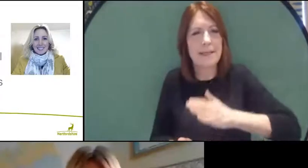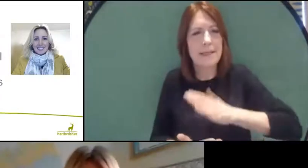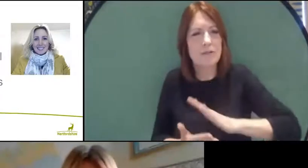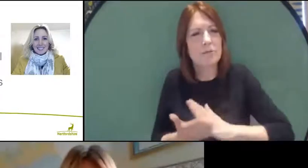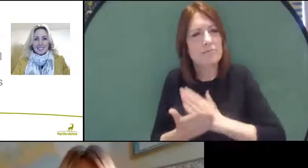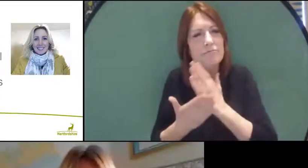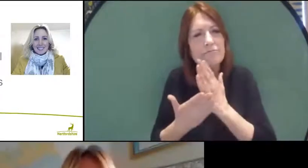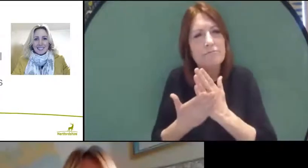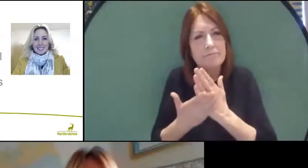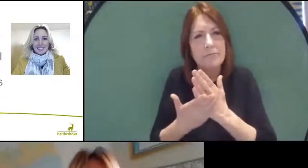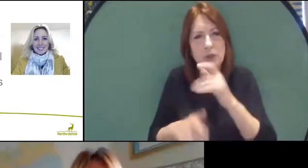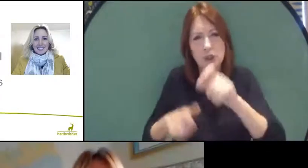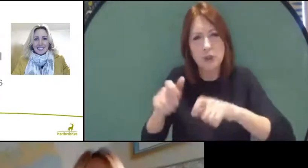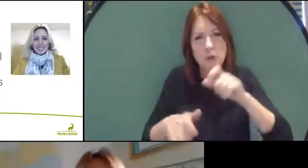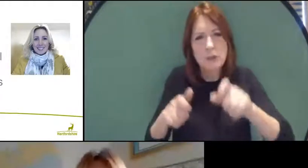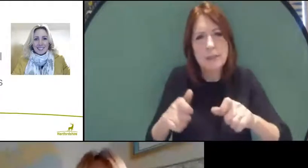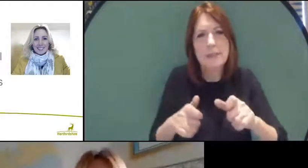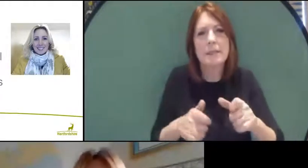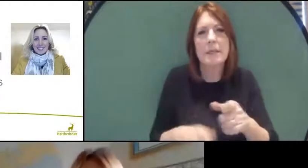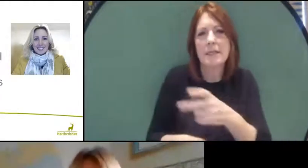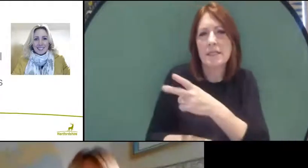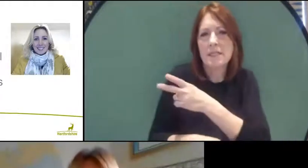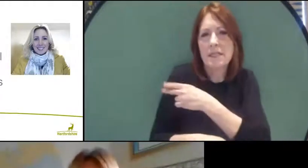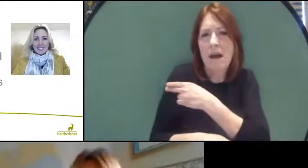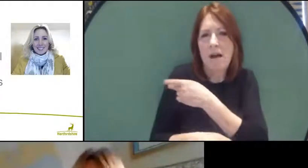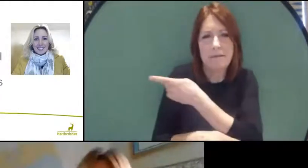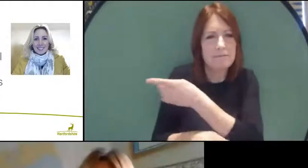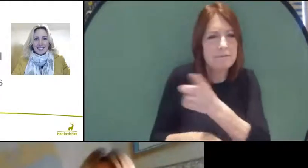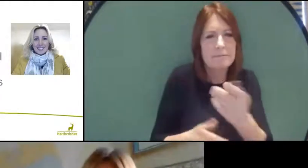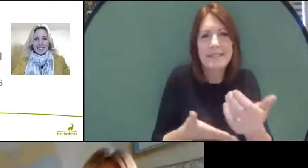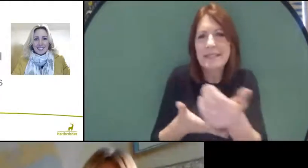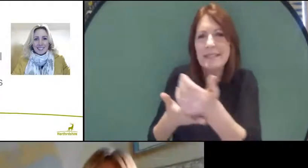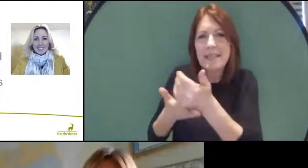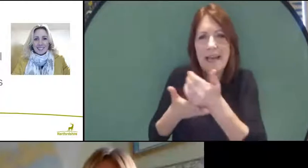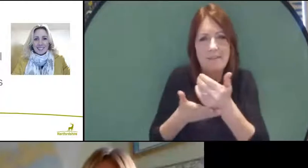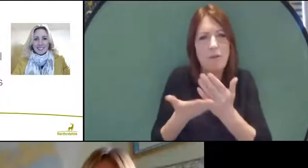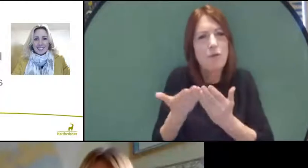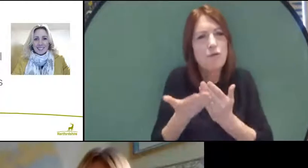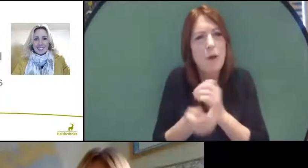keep students and staff safe during COVID and making sure that they're putting in place all